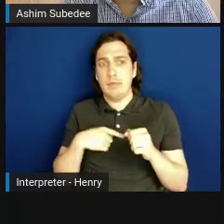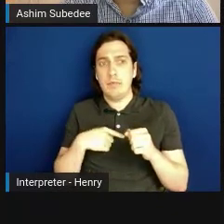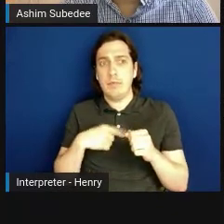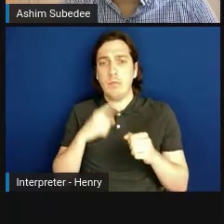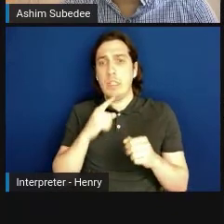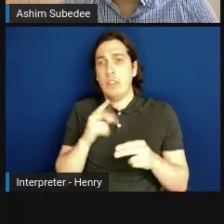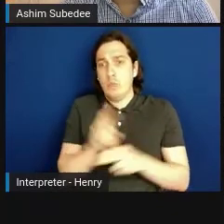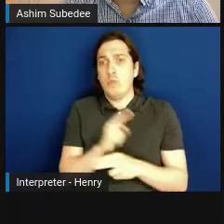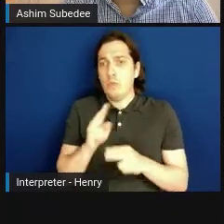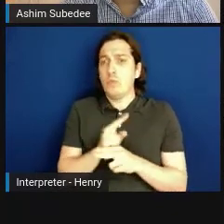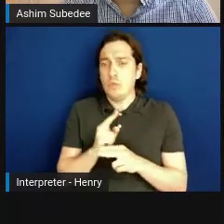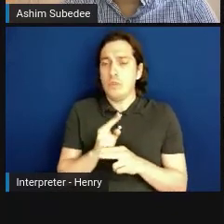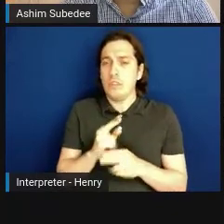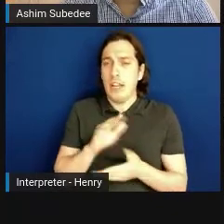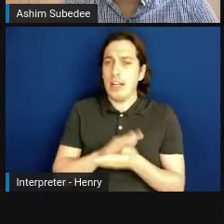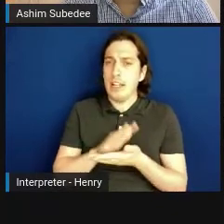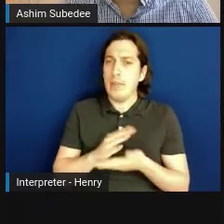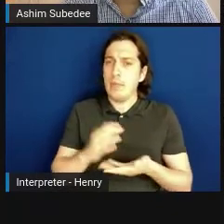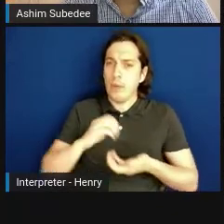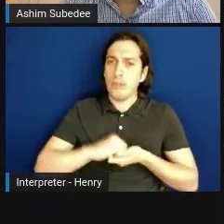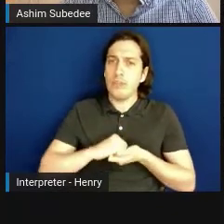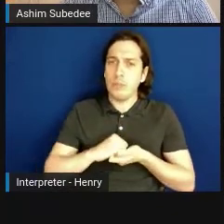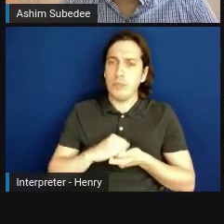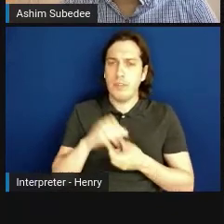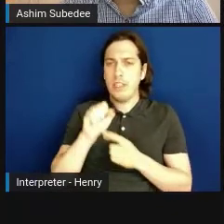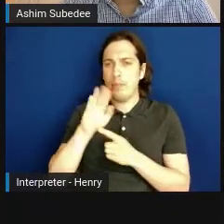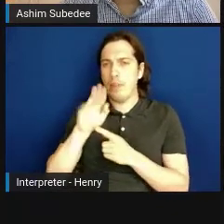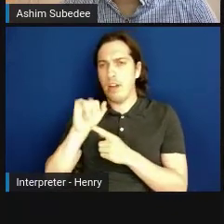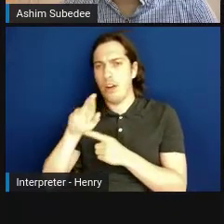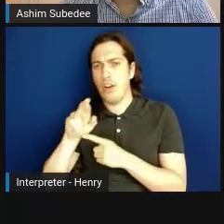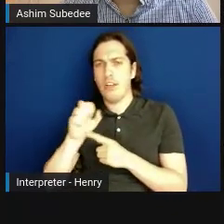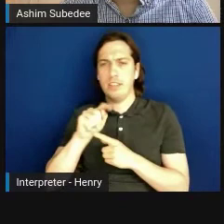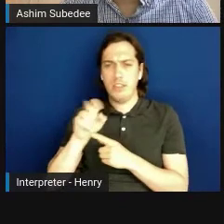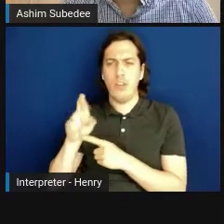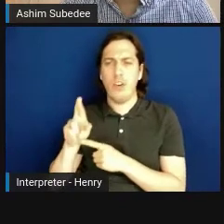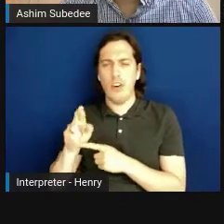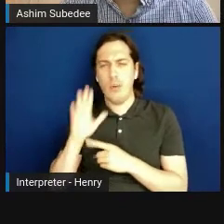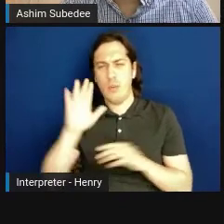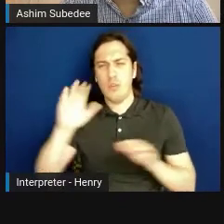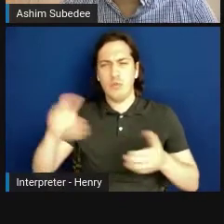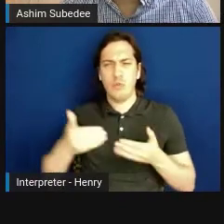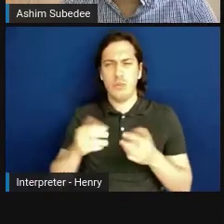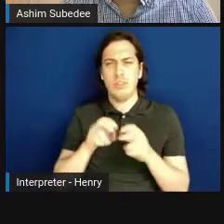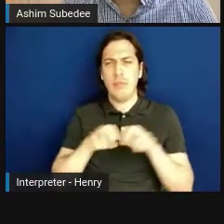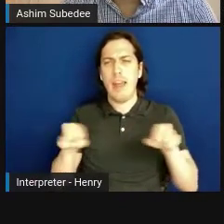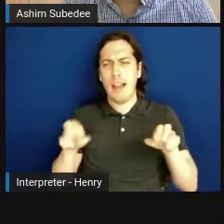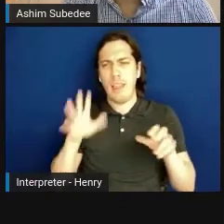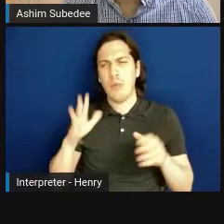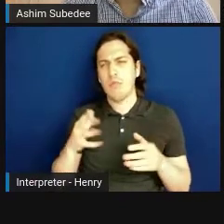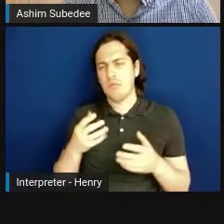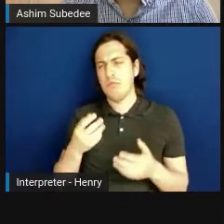small business for SBIR/STTR? And then I'll introduce the panel, and we'll just get into the discussion after that.